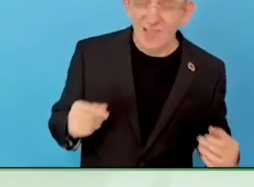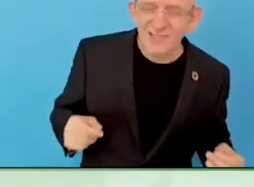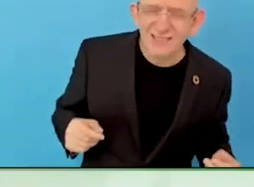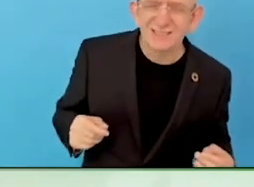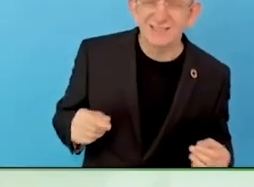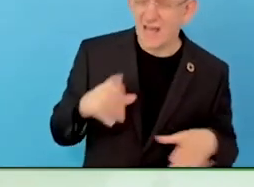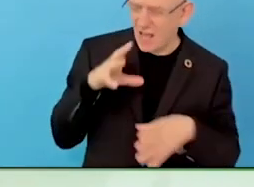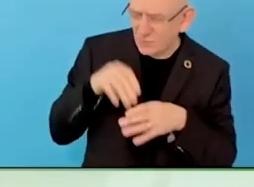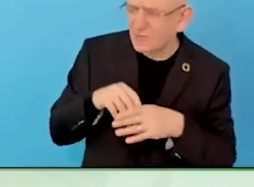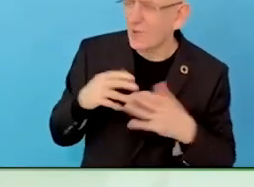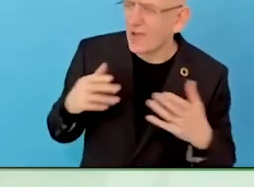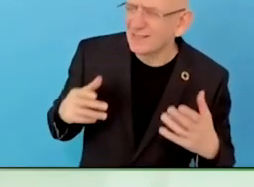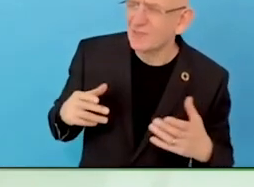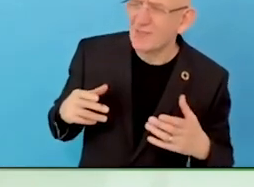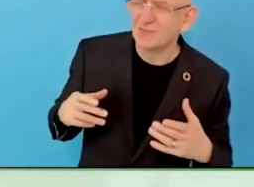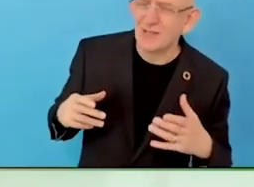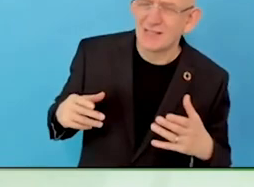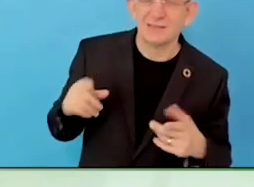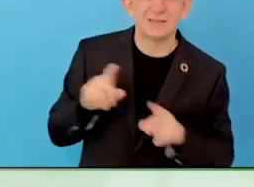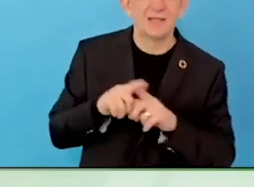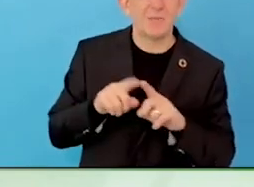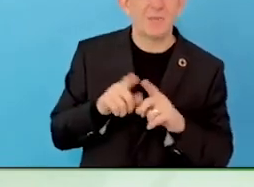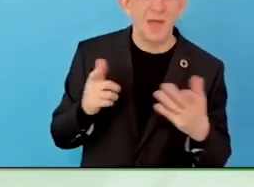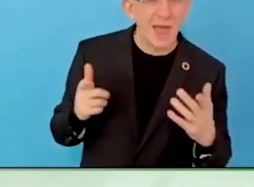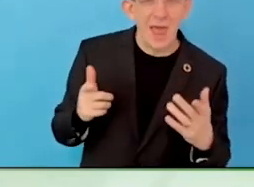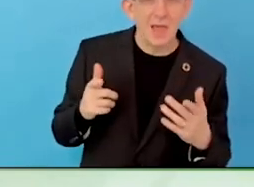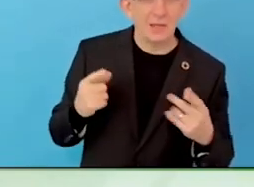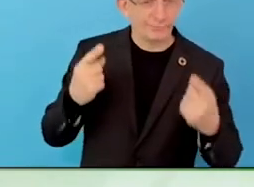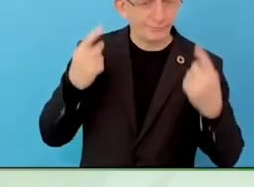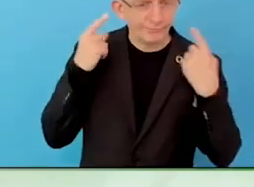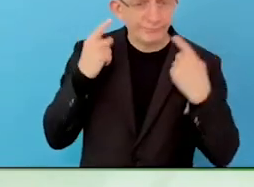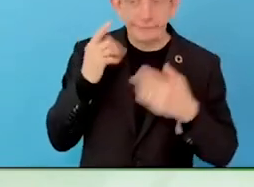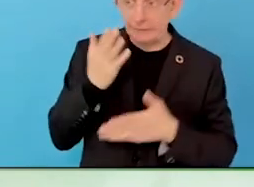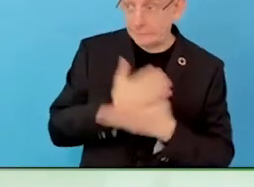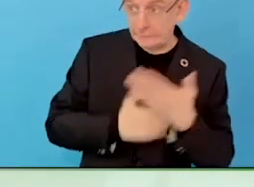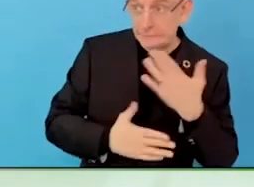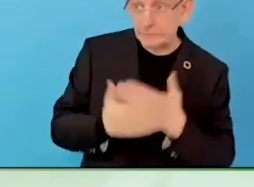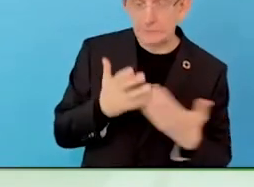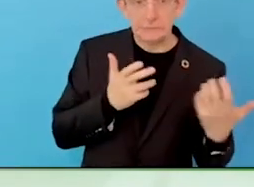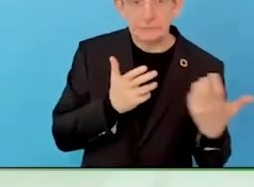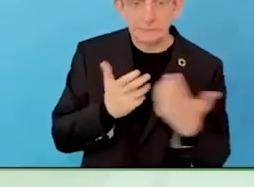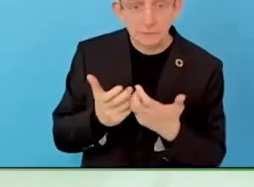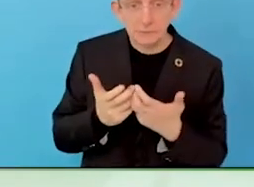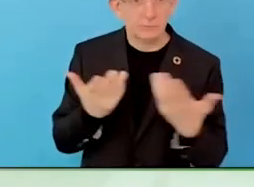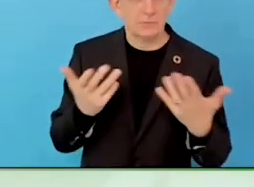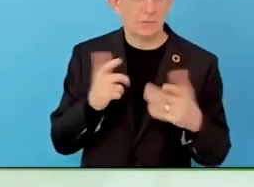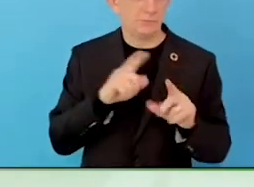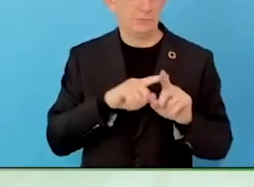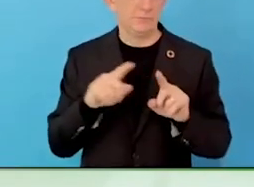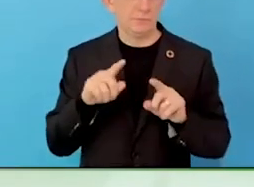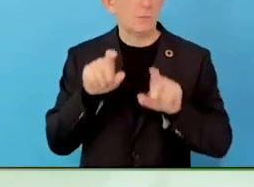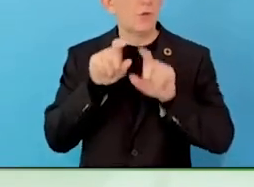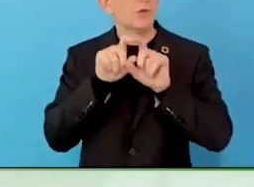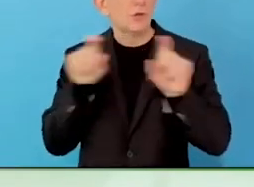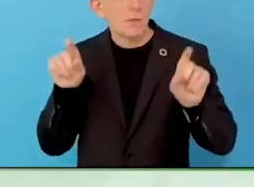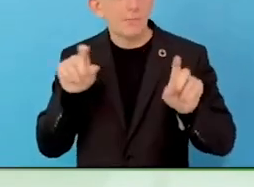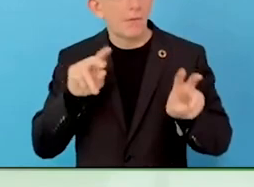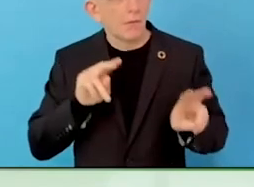bigger organisations, that takes care about the DEI or disability or accessibility.